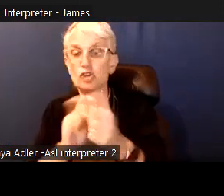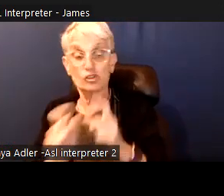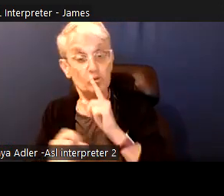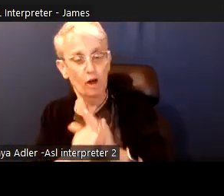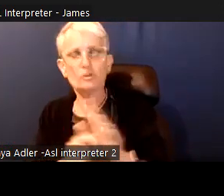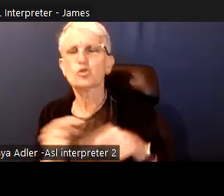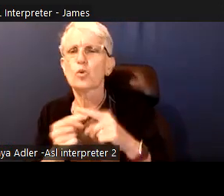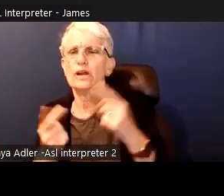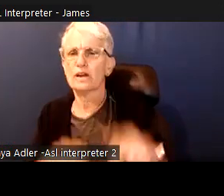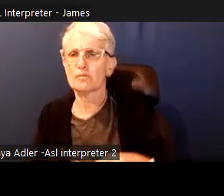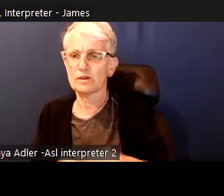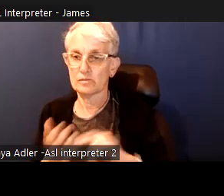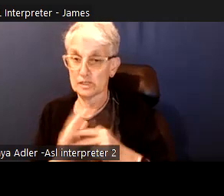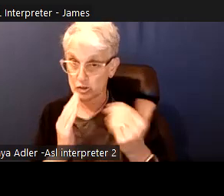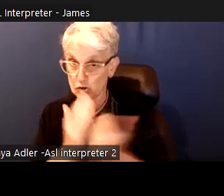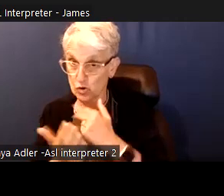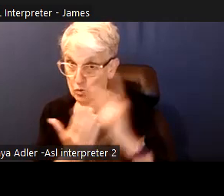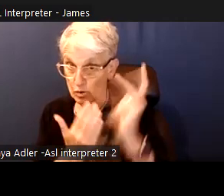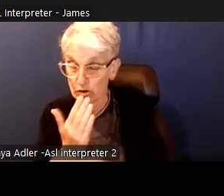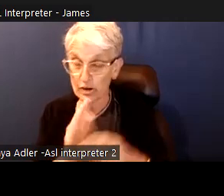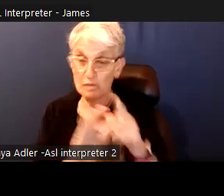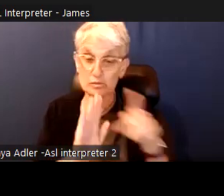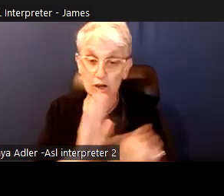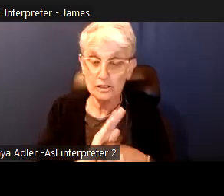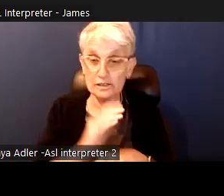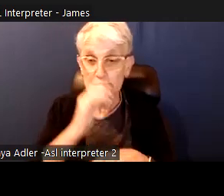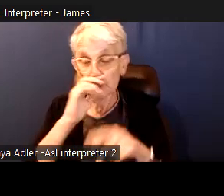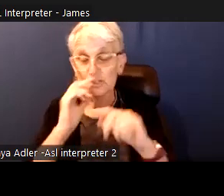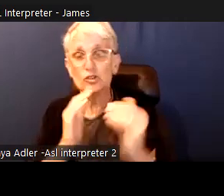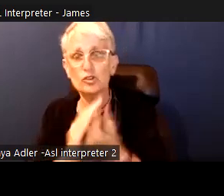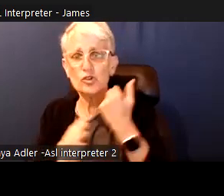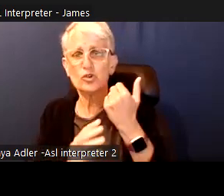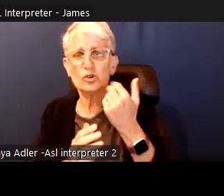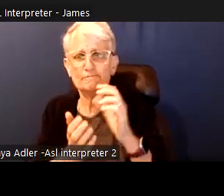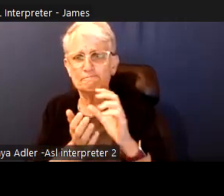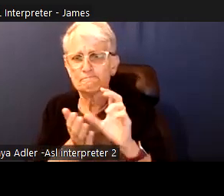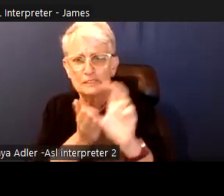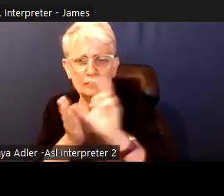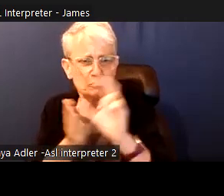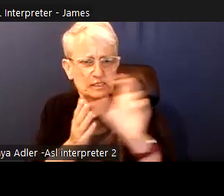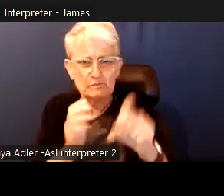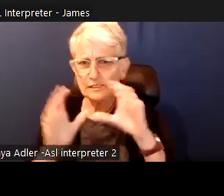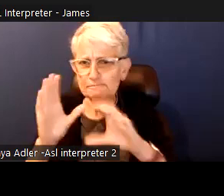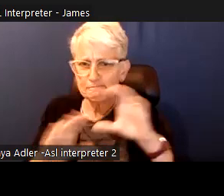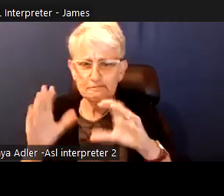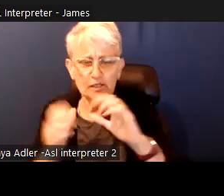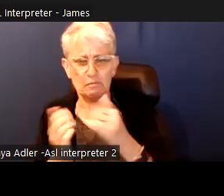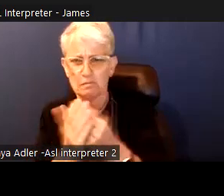And to share some tips and resources to help you decide who to vote for as you head to the polls.